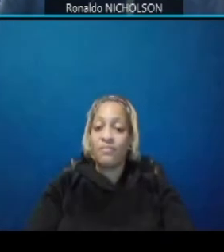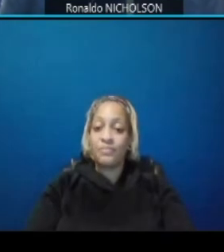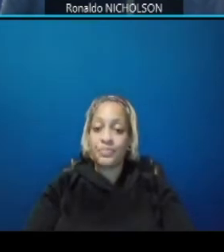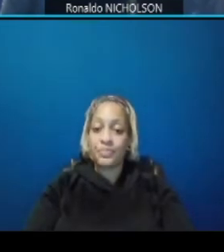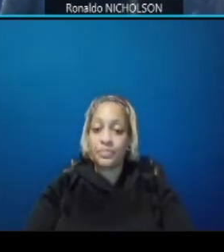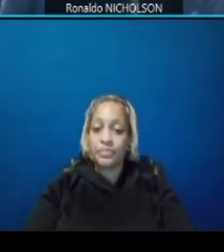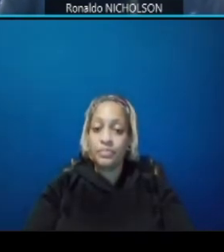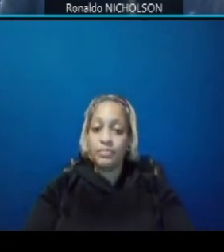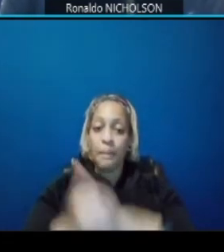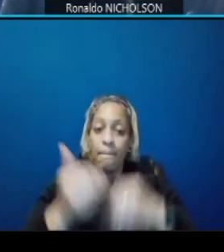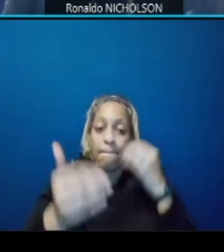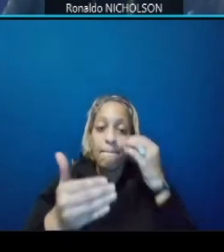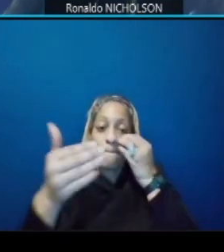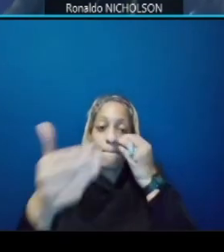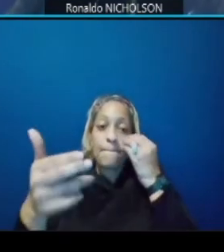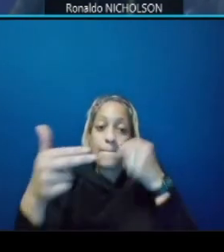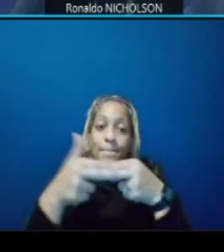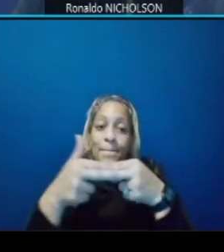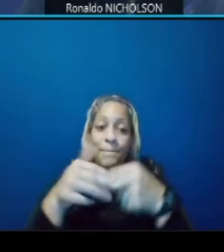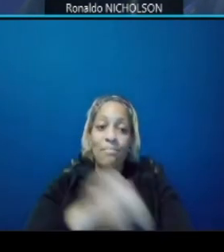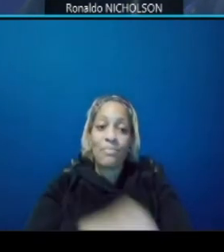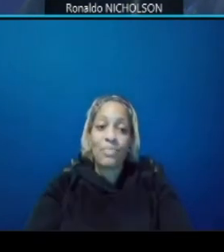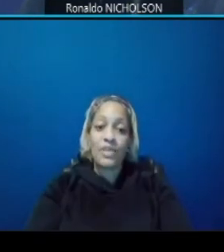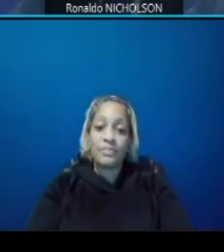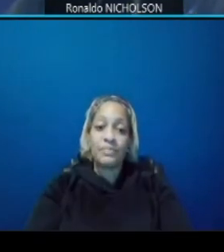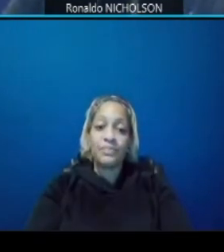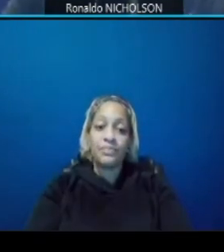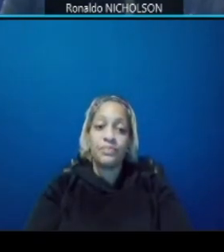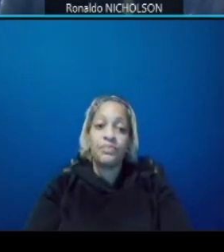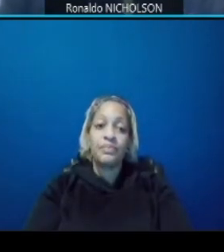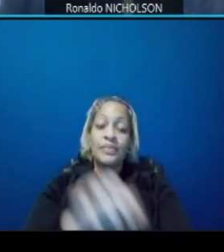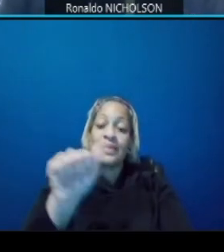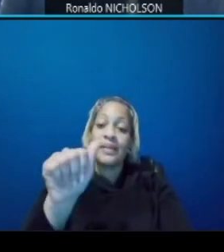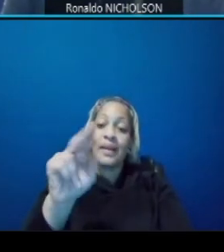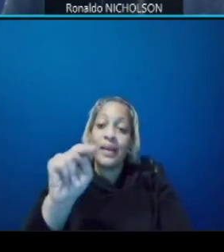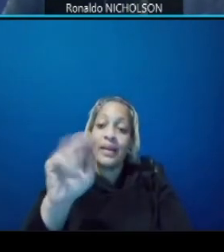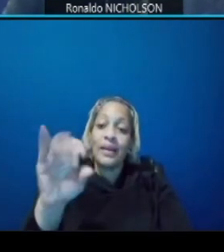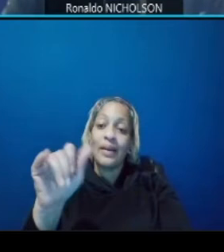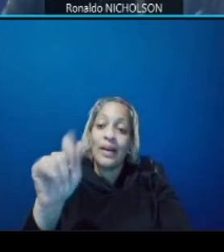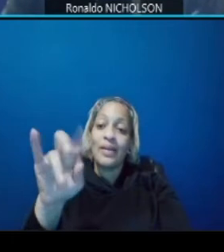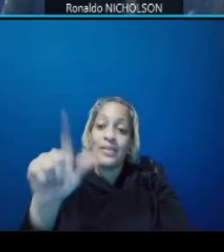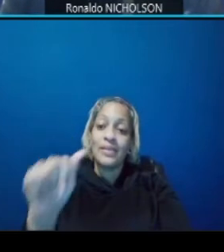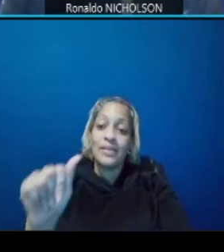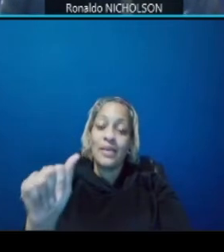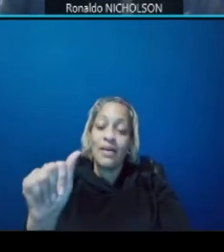looks like at anacostia avenue we will have enhanced connection